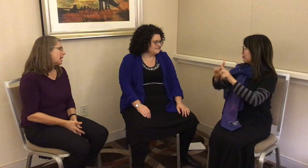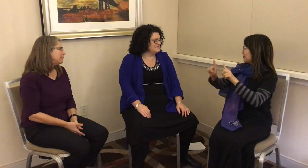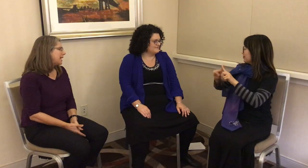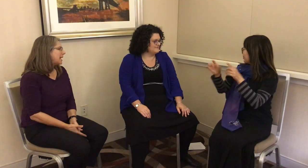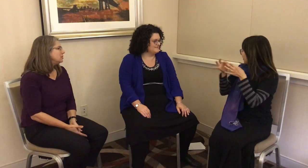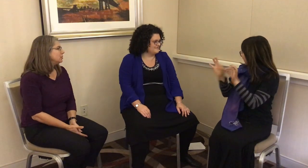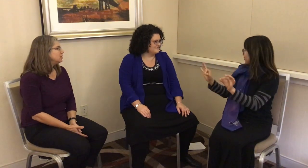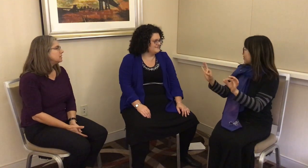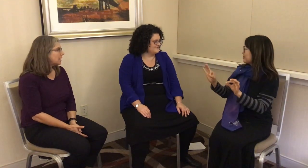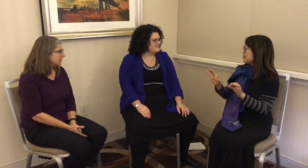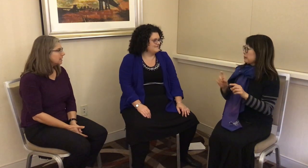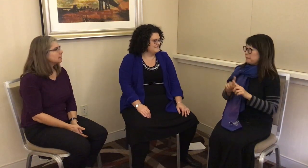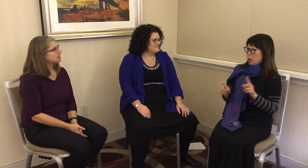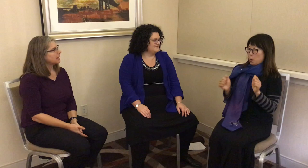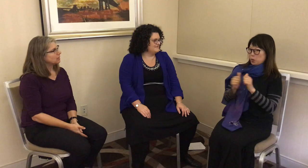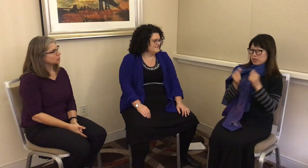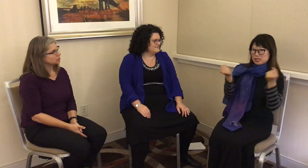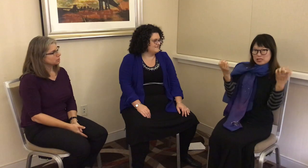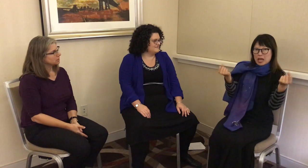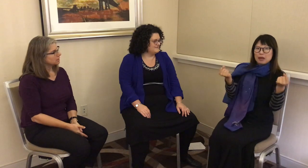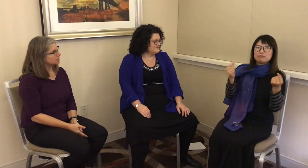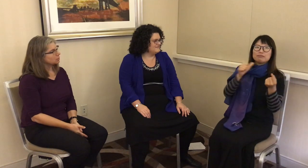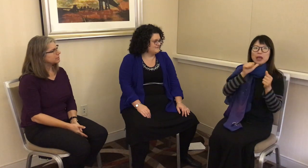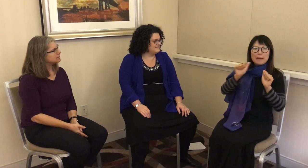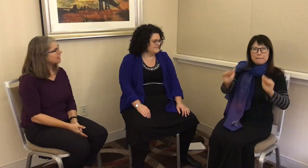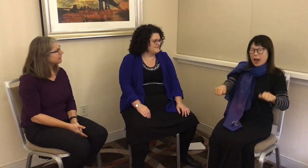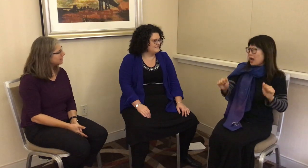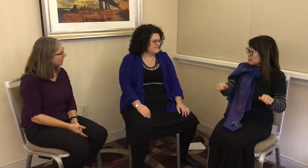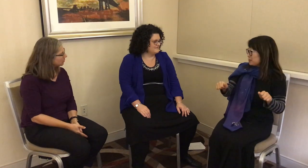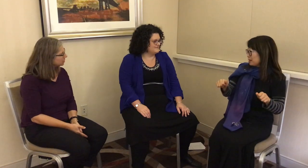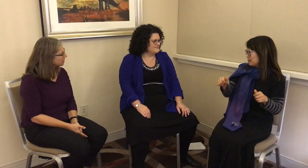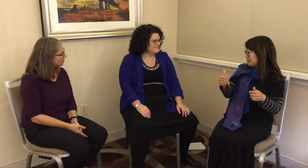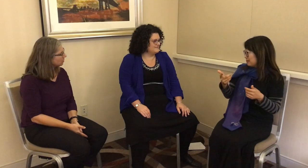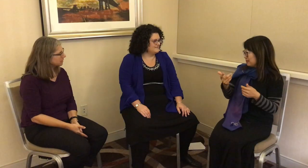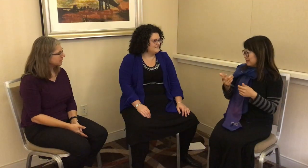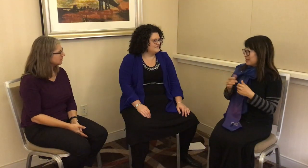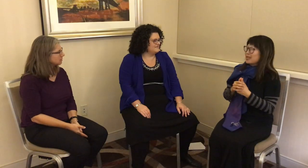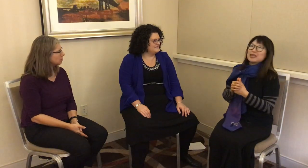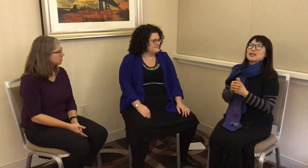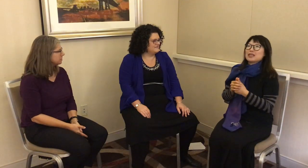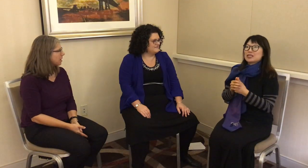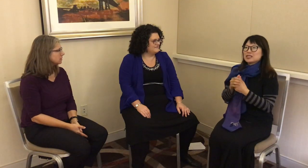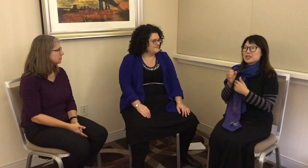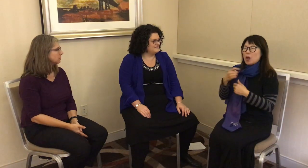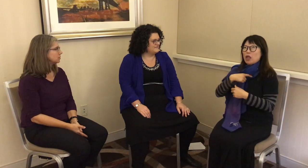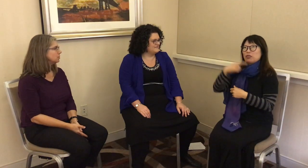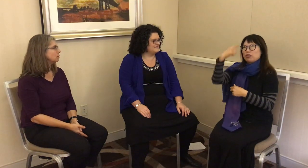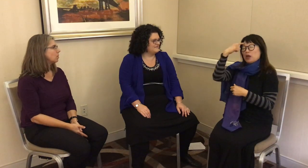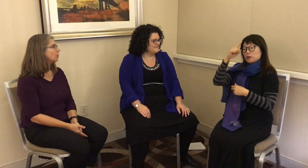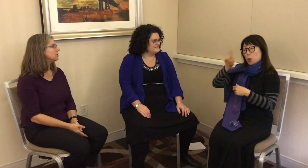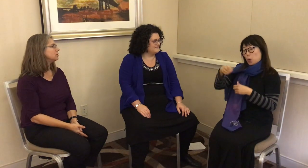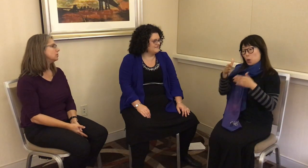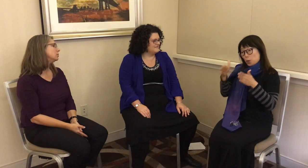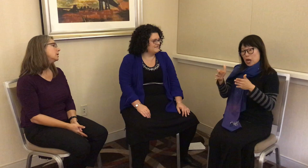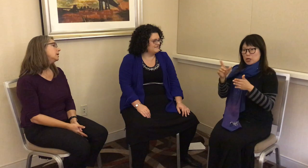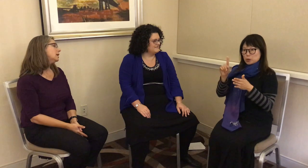I began to study the language. With sign language though, it’s almost impossible to go into